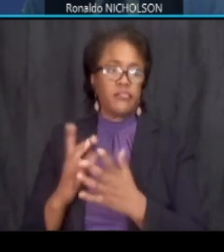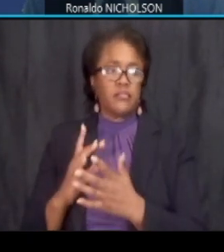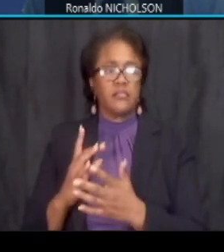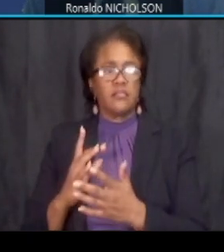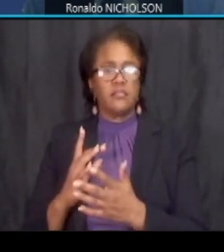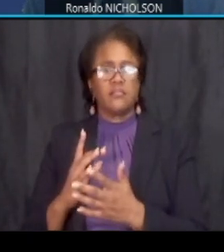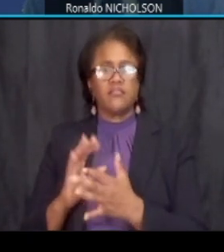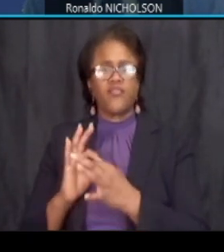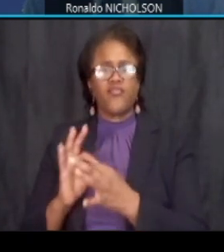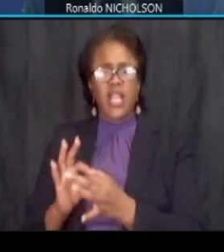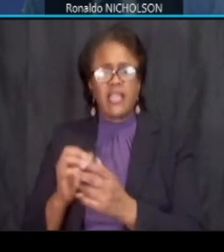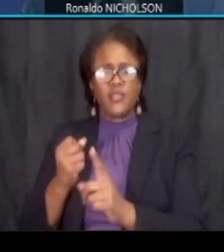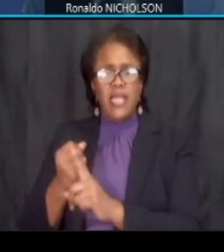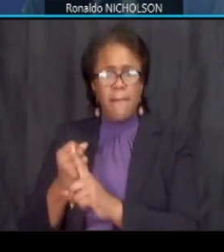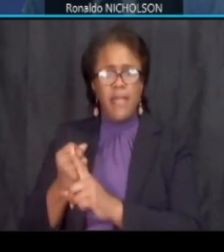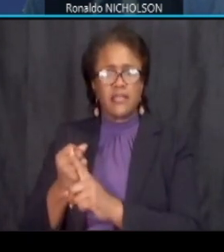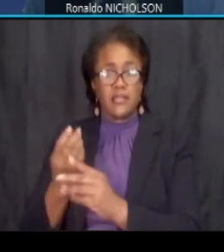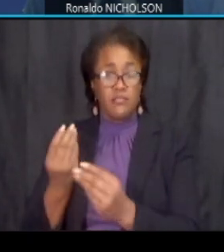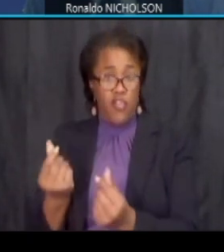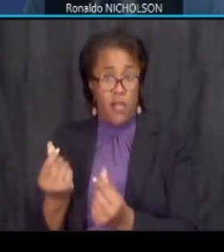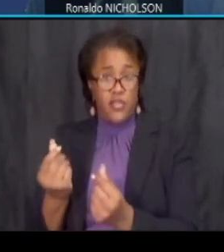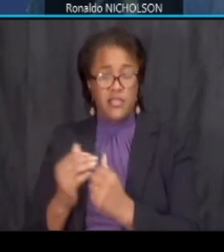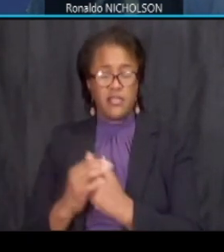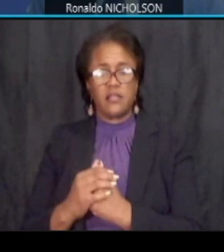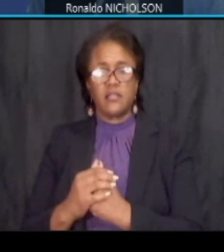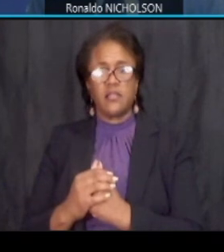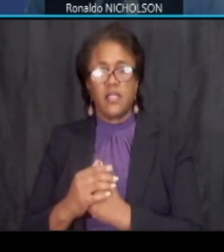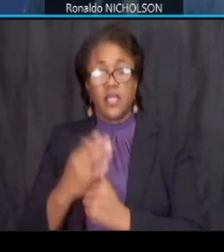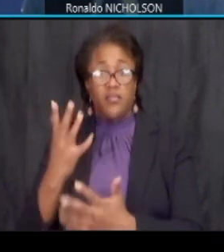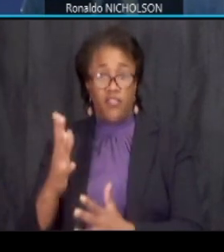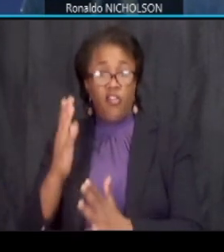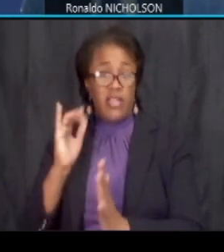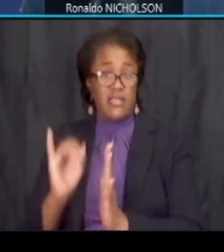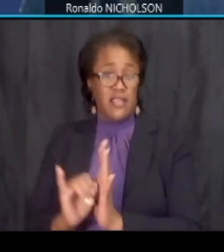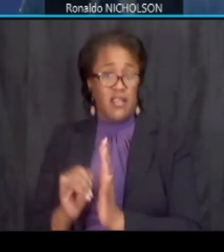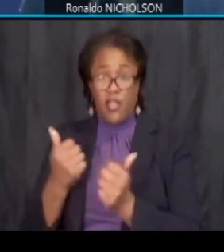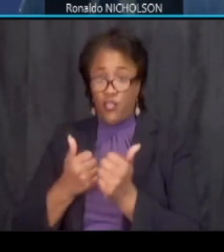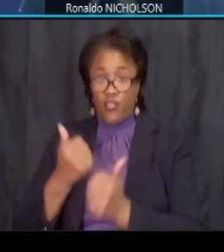the impacted properties we have identified those and they're working to